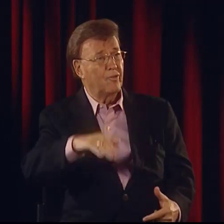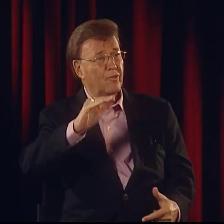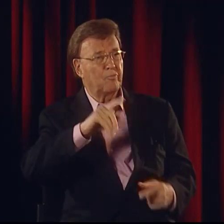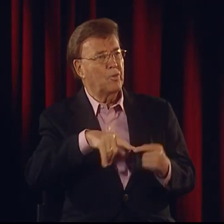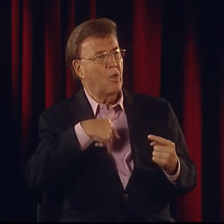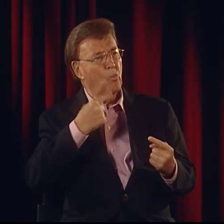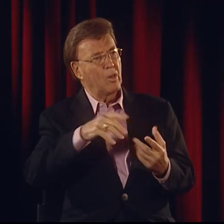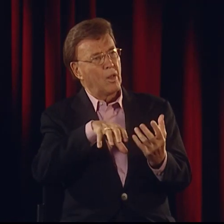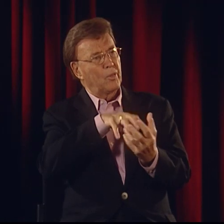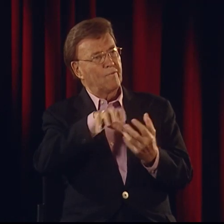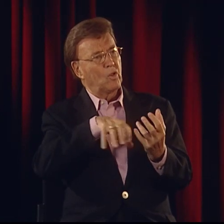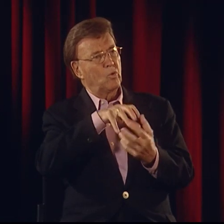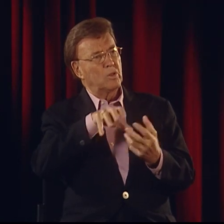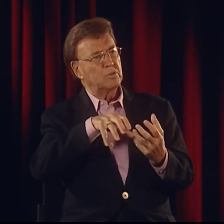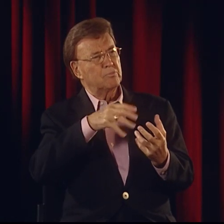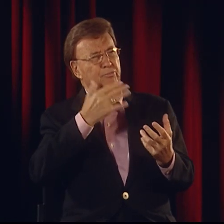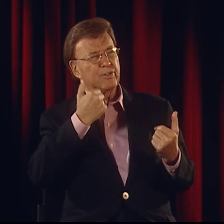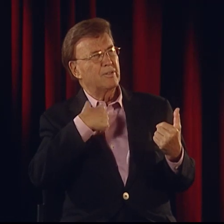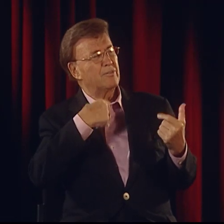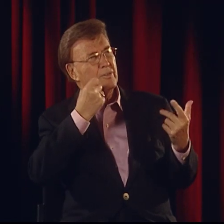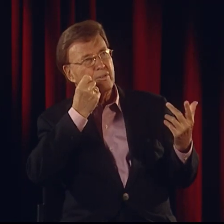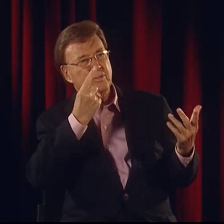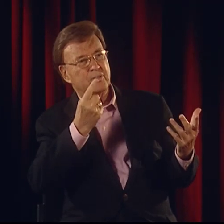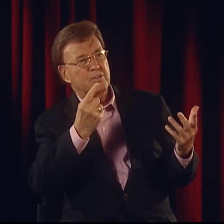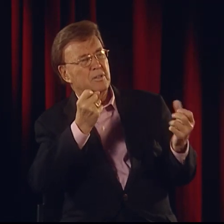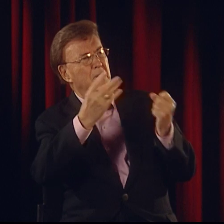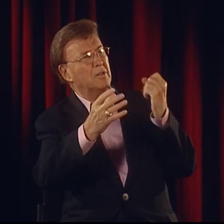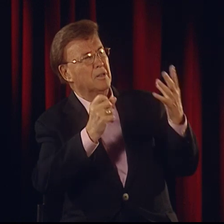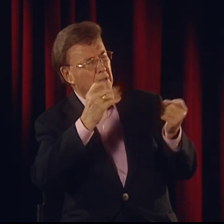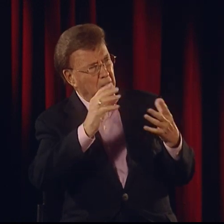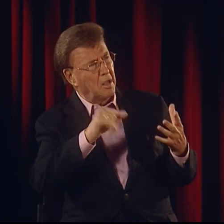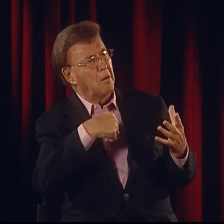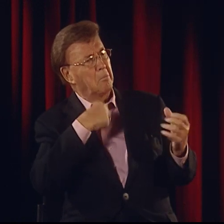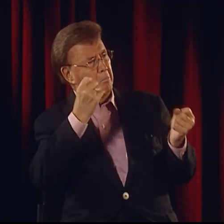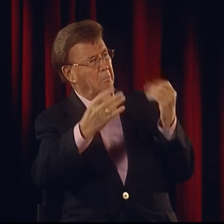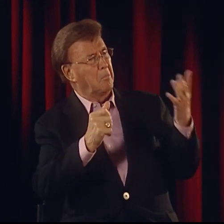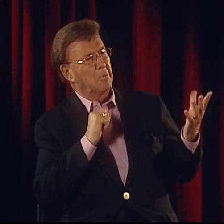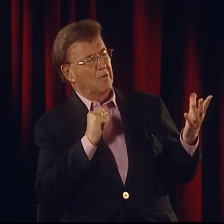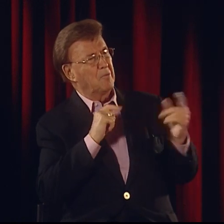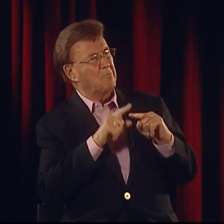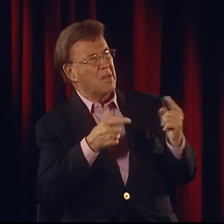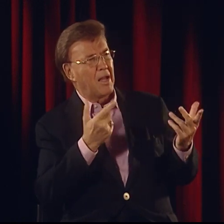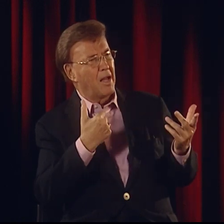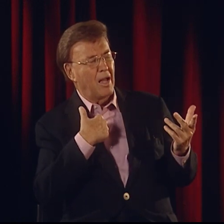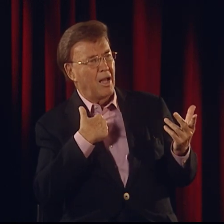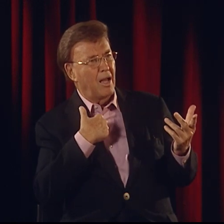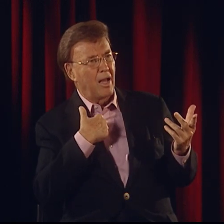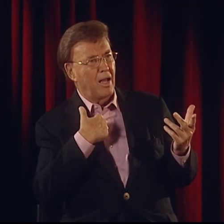You know, all my life I had grown up and never really thought about this. I was confused.